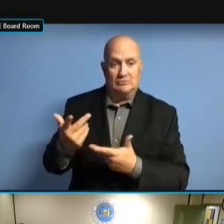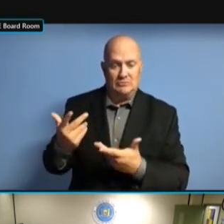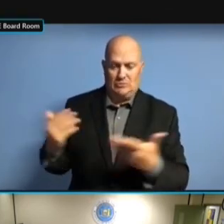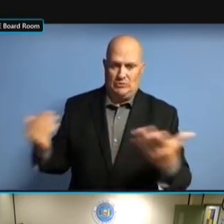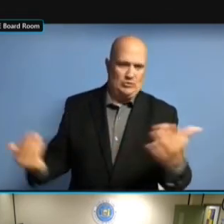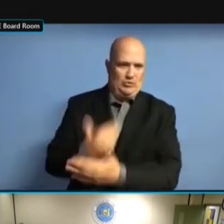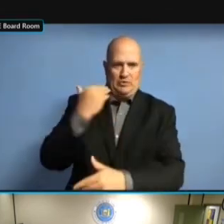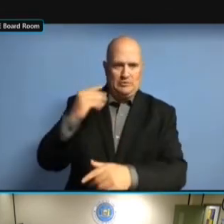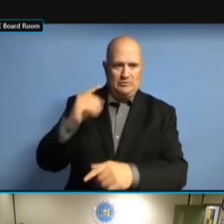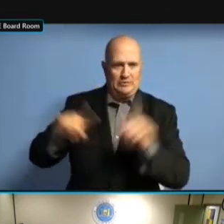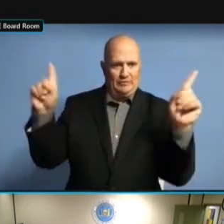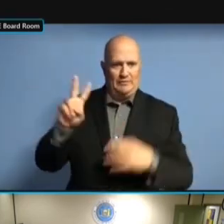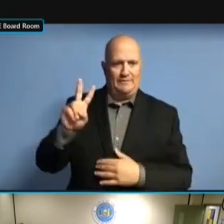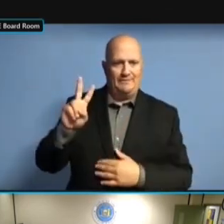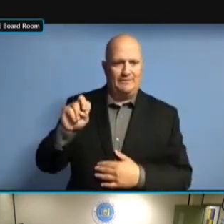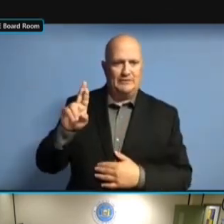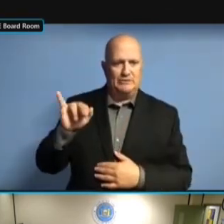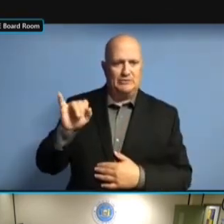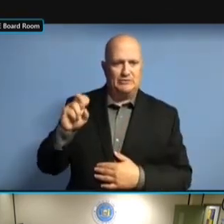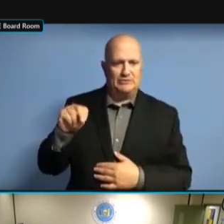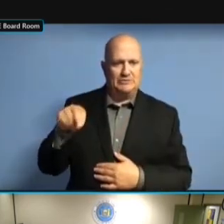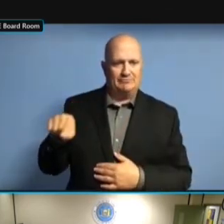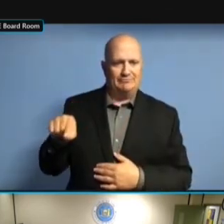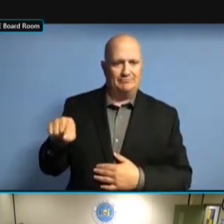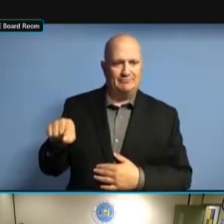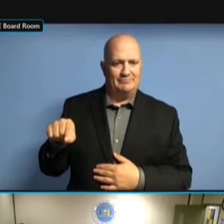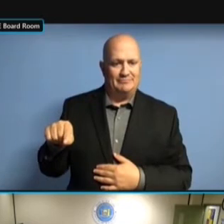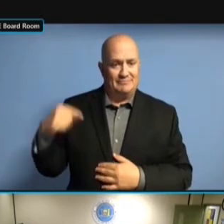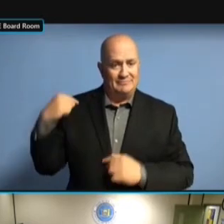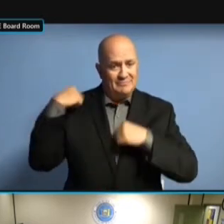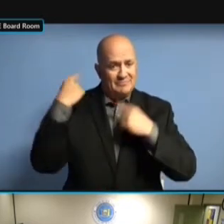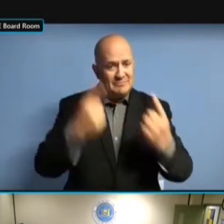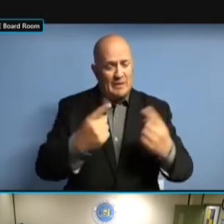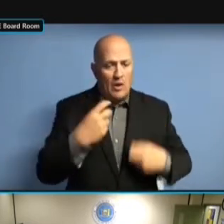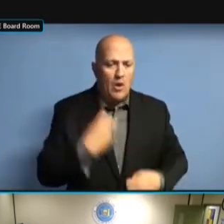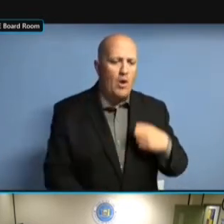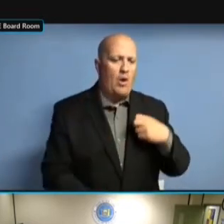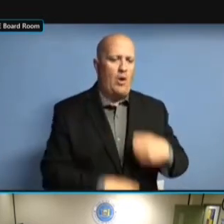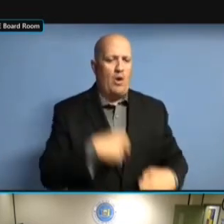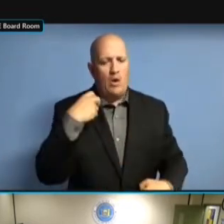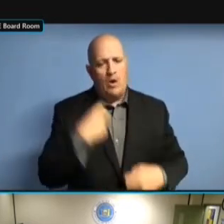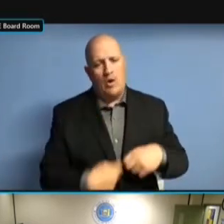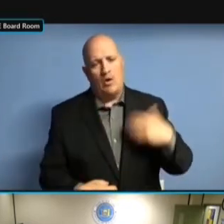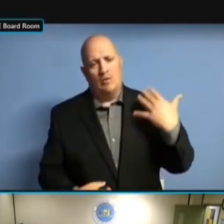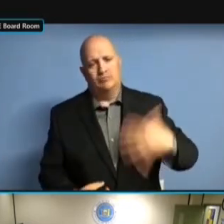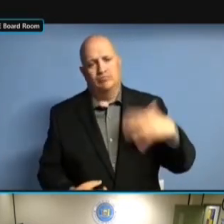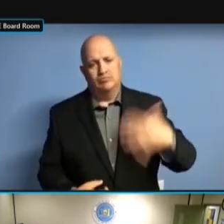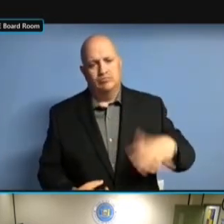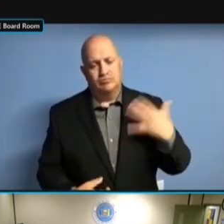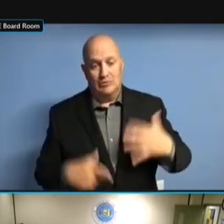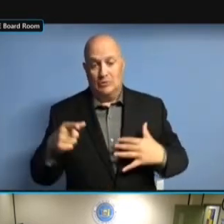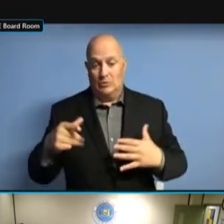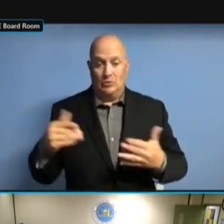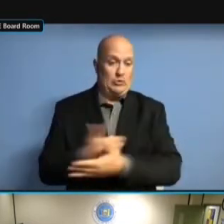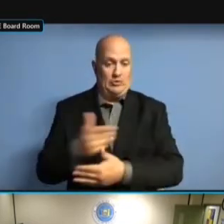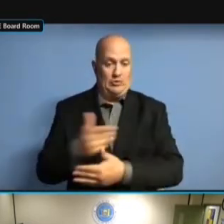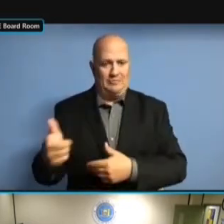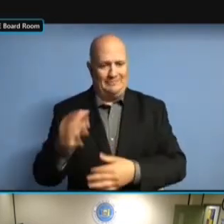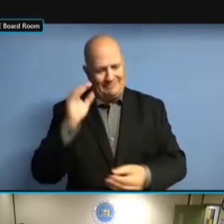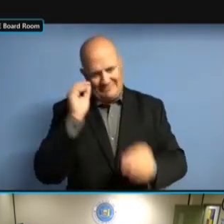THAT WOULD ADDRESS, SEEMINGLY ADDRESS THE THAT WOULD ADDRESS, SEEMINGLY ADDRESS THE DISCREPANCIES THAT WOULD ADDRESS, SEEMINGLY ADDRESS THE DISCREPANCIES THAT ADDRESS THE DISCREPANCIES THAT ADDRESS THE DISCREPANCIES THAT WERE, ADDRESS THE DISCREPANCIES THAT WERE, LIKE ADDRESS THE DISCREPANCIES THAT WERE, LIKE I ADDRESS THE DISCREPANCIES THAT WERE, LIKE I SAID, ADDRESS THE DISCREPANCIES THAT WERE, LIKE I SAID, CITED ADDRESS THE DISCREPANCIES THAT WERE, LIKE I SAID, CITED IN ADDRESS THE DISCREPANCIES THAT WERE, LIKE I SAID, CITED IN THE WERE, LIKE I SAID, CITED IN THE WERE, LIKE I SAID, CITED IN THE REPORT. REPORT. REPORT. ONE REPORT. ONE OTHER REPORT. ONE OTHER THING REPORT. ONE OTHER THING IT REPORT. ONE OTHER THING IT WOULD REPORT. ONE OTHER THING IT WOULD ADDRESS ONE OTHER THING IT WOULD ADDRESS ONE OTHER THING IT WOULD ADDRESS IS ONE OTHER THING IT WOULD ADDRESS IS IT ONE OTHER THING IT WOULD ADDRESS IS IT WOULD ONE OTHER THING IT WOULD ADDRESS IS IT WOULD RUN ONE OTHER THING IT WOULD ADDRESS IS IT WOULD RUN ON ONE OTHER THING IT WOULD ADDRESS IS IT WOULD RUN ON A ONE OTHER THING IT WOULD ADDRESS IS IT WOULD RUN ON A WINDOWS ONE OTHER THING IT WOULD ADDRESS IS IT WOULD RUN ON A WINDOWS 10